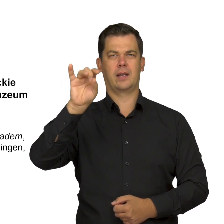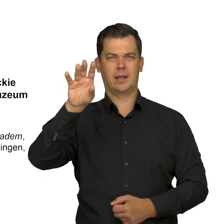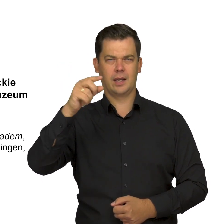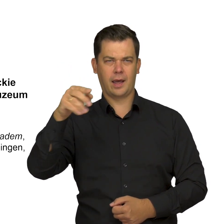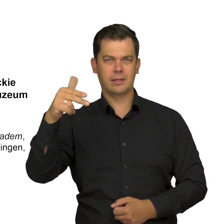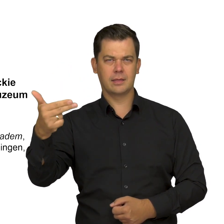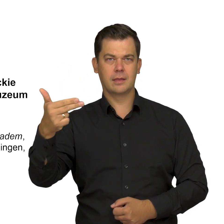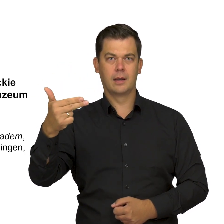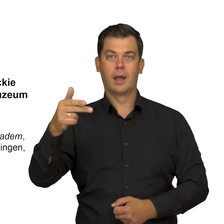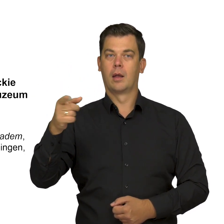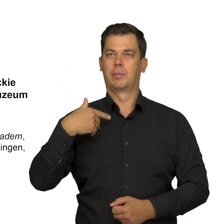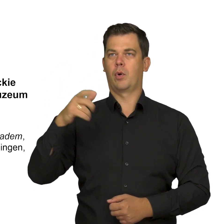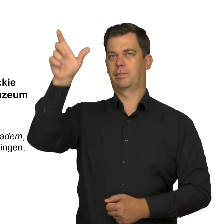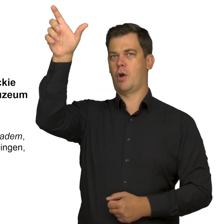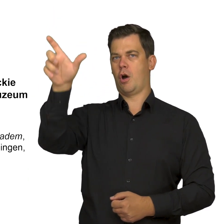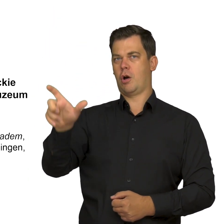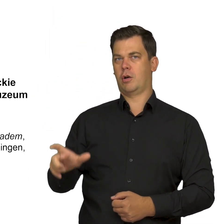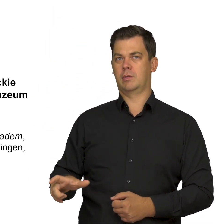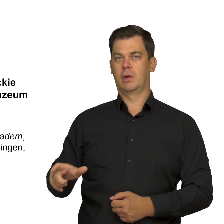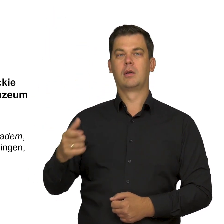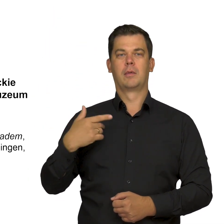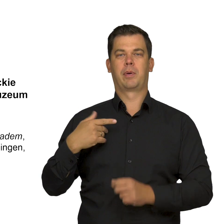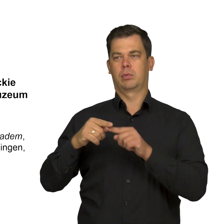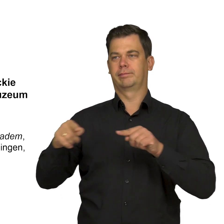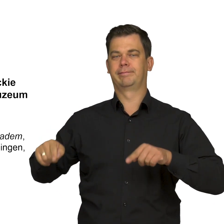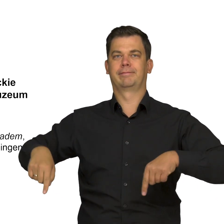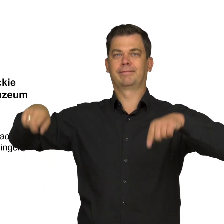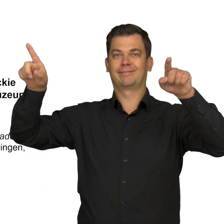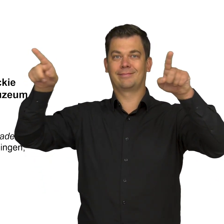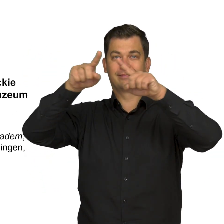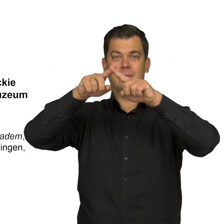The painting is a vertical rectangle.